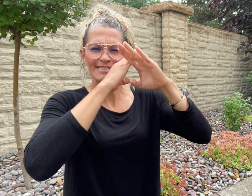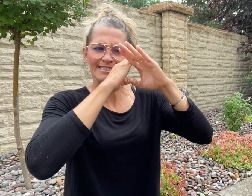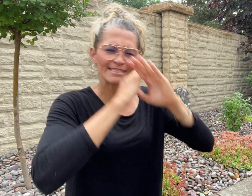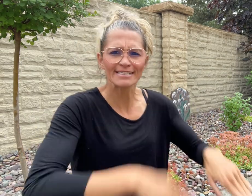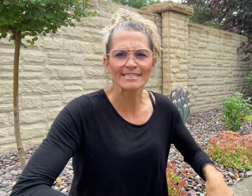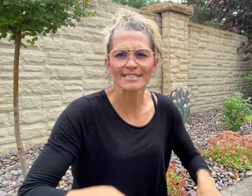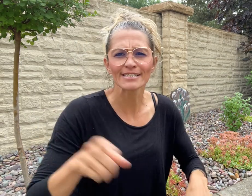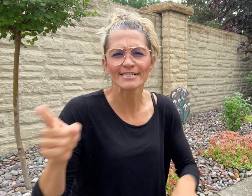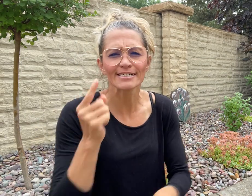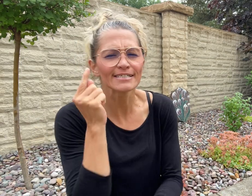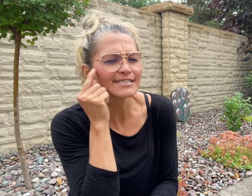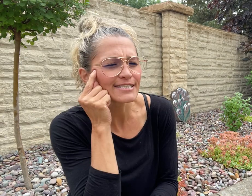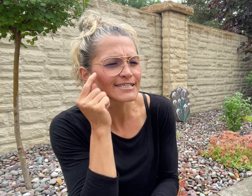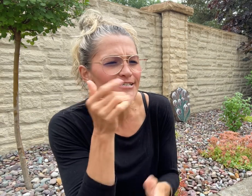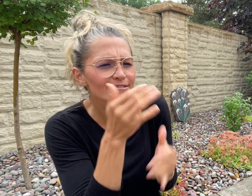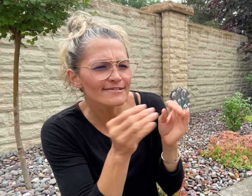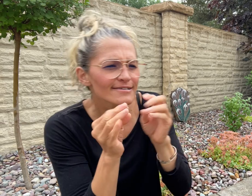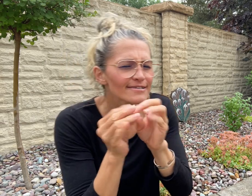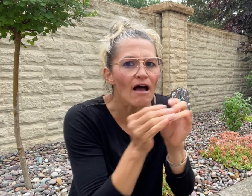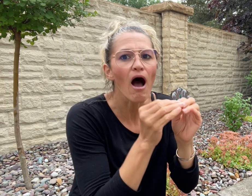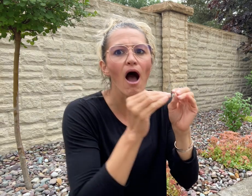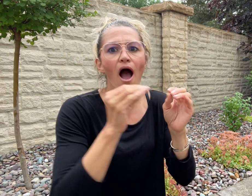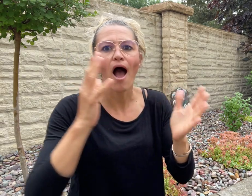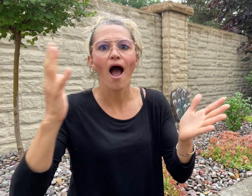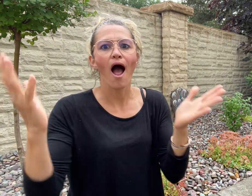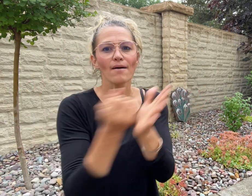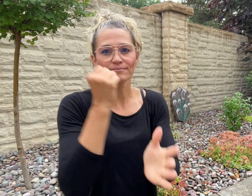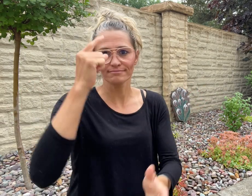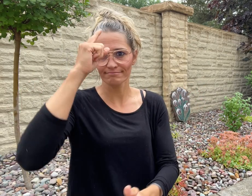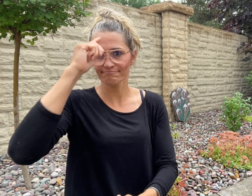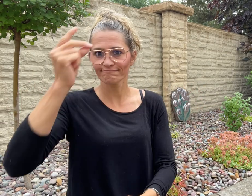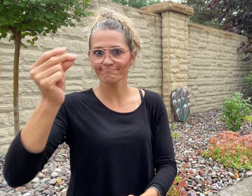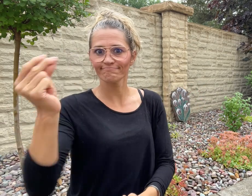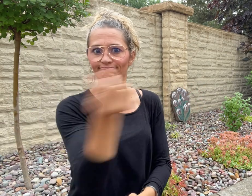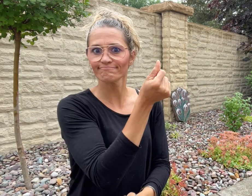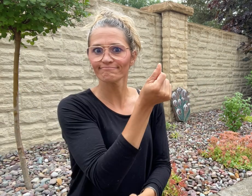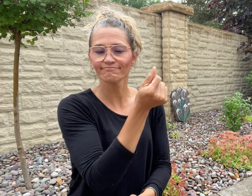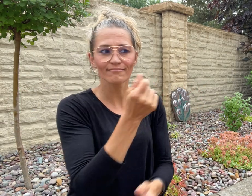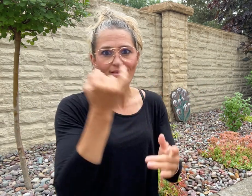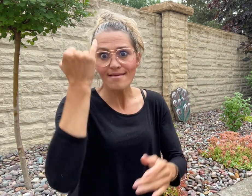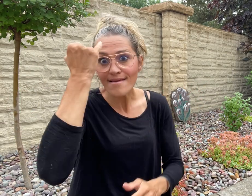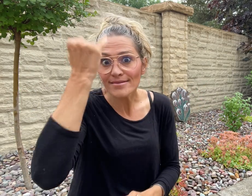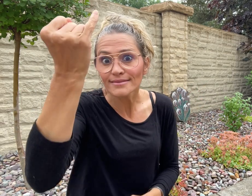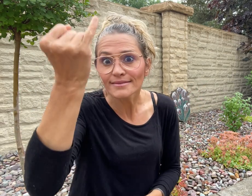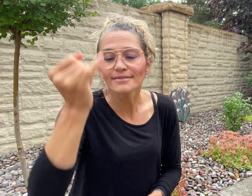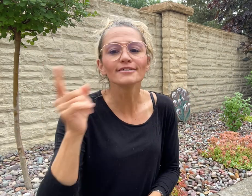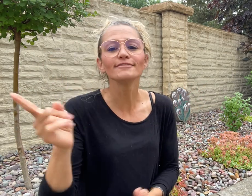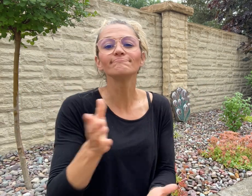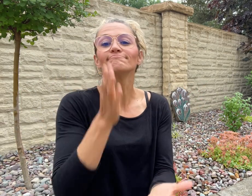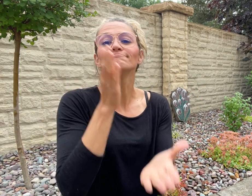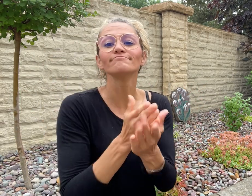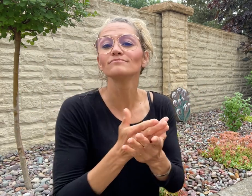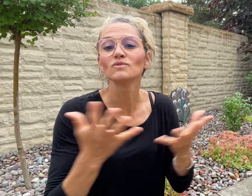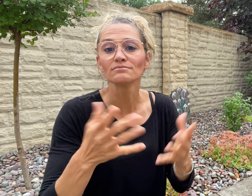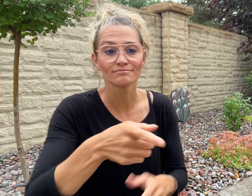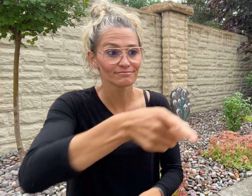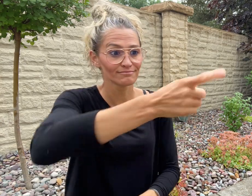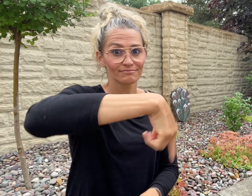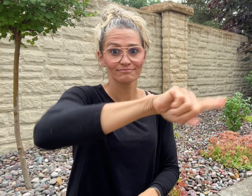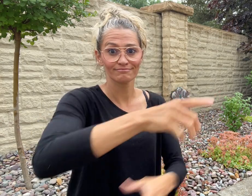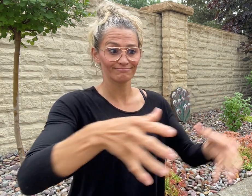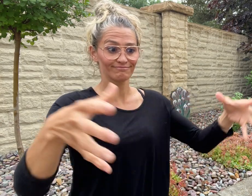Giselle finally figured out a solution to this barrier -